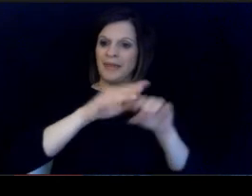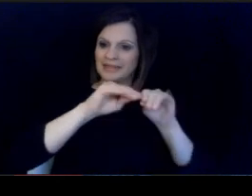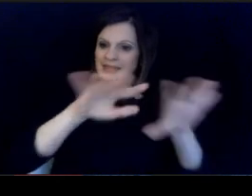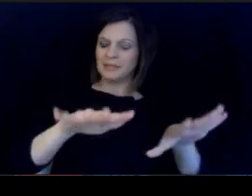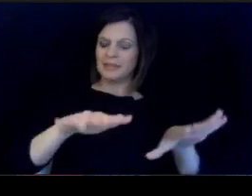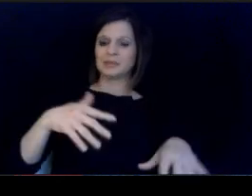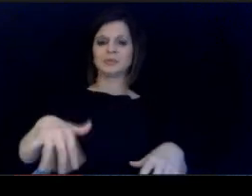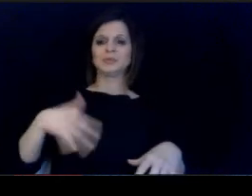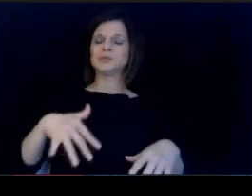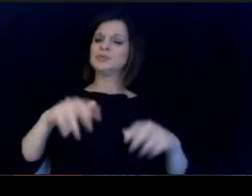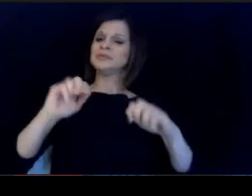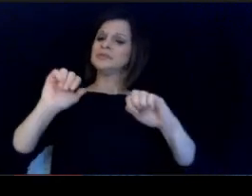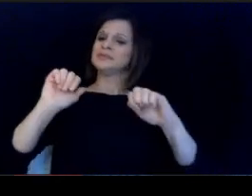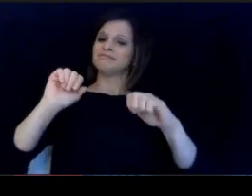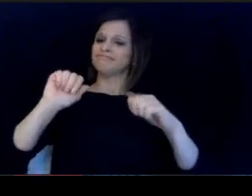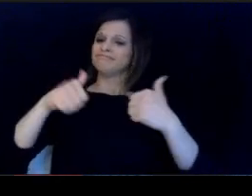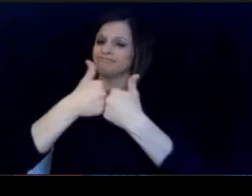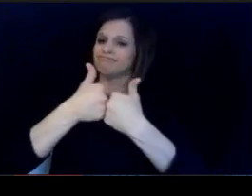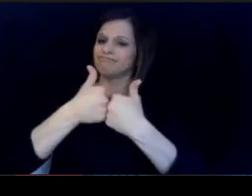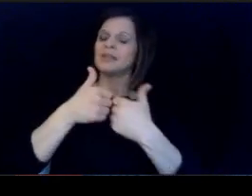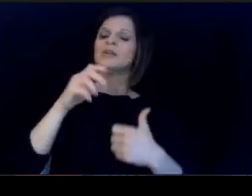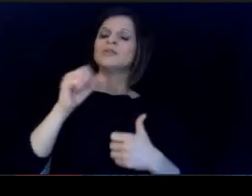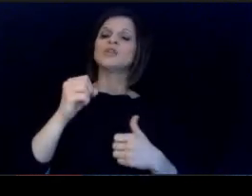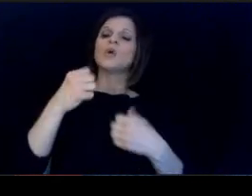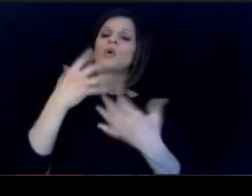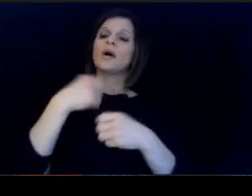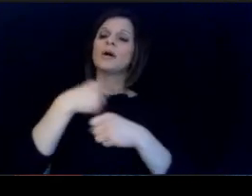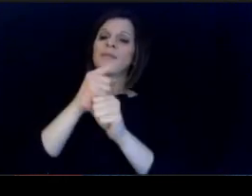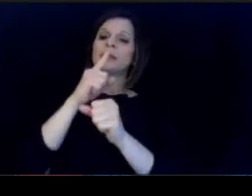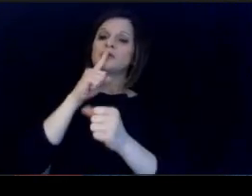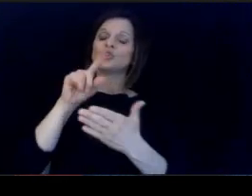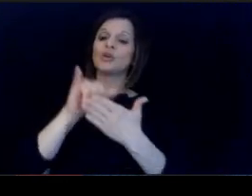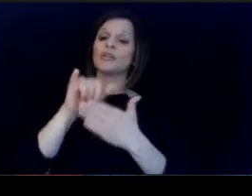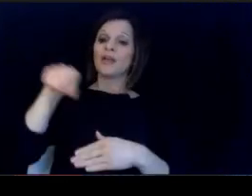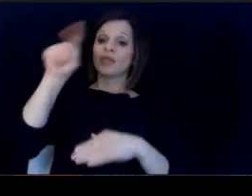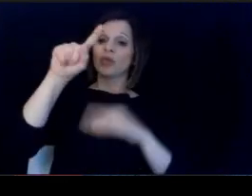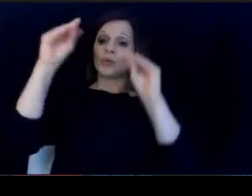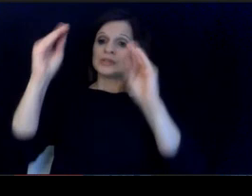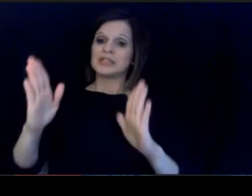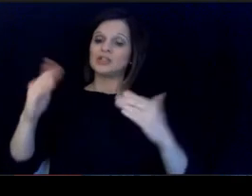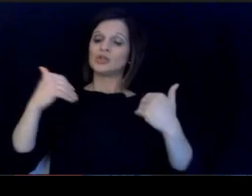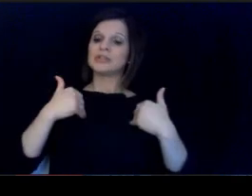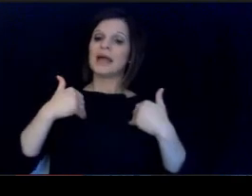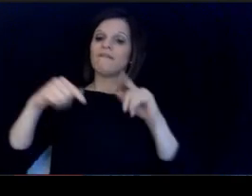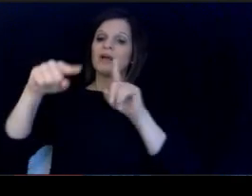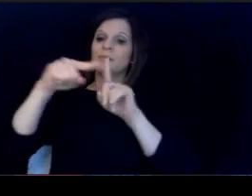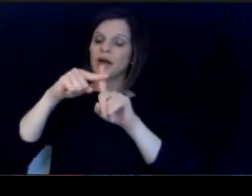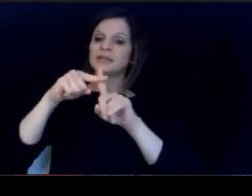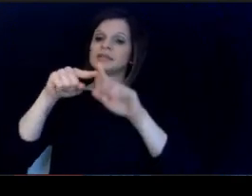this past year. So we want to make sure that those teachers have. an opportunity to have an induction and supportive.